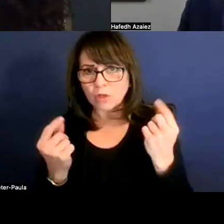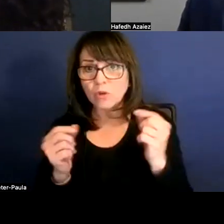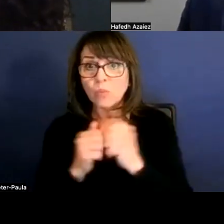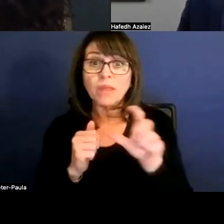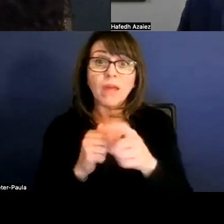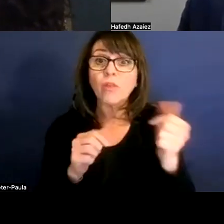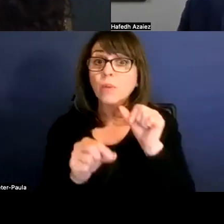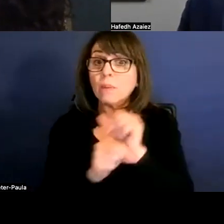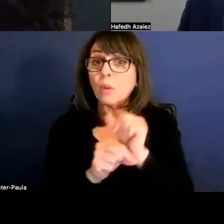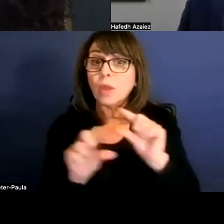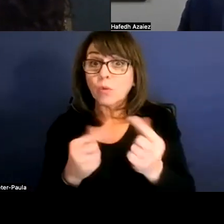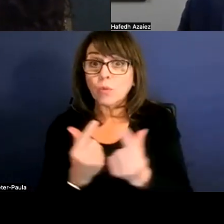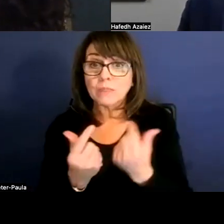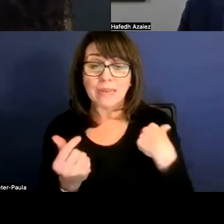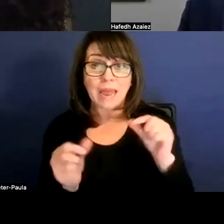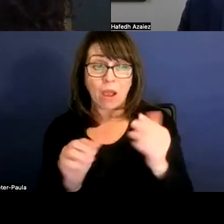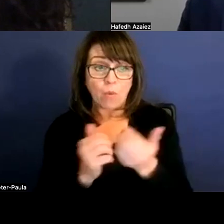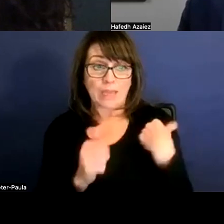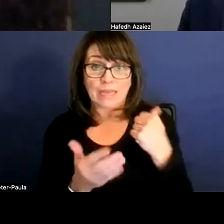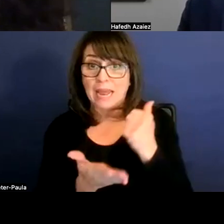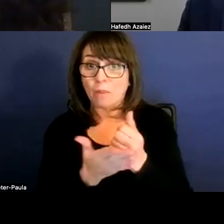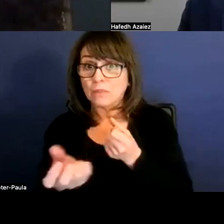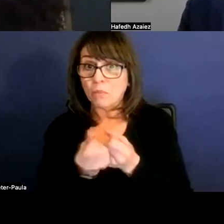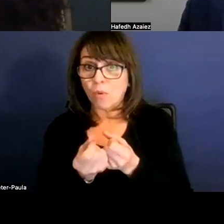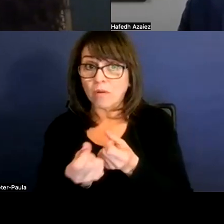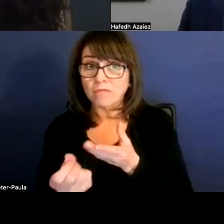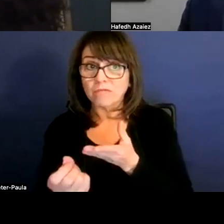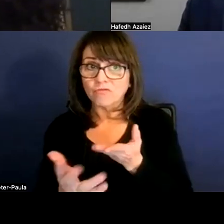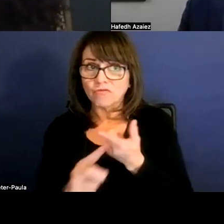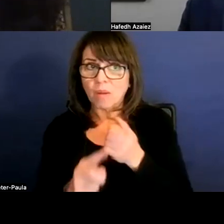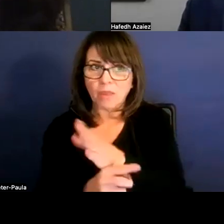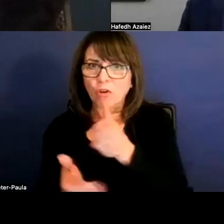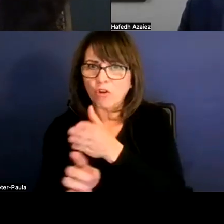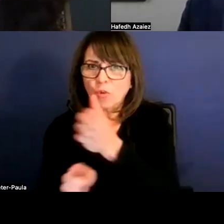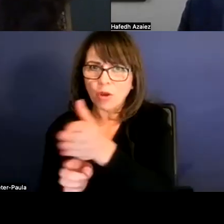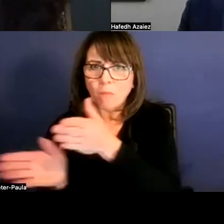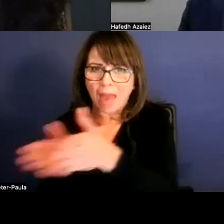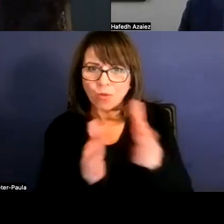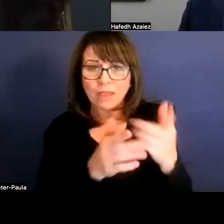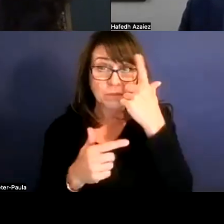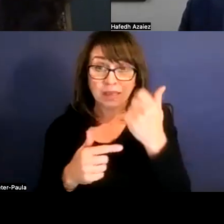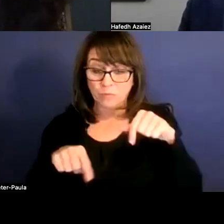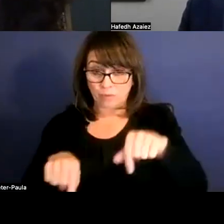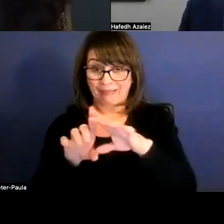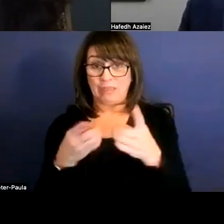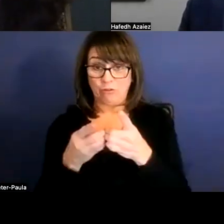and how we can help support them through those career pathways because I think we, as a district, we have lots and lots of different positions and lots and lots of opportunities